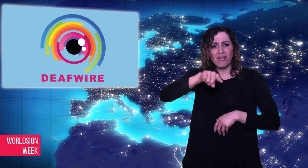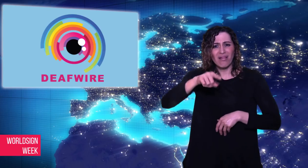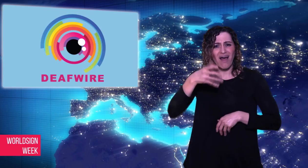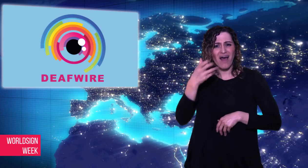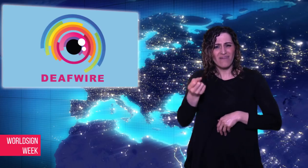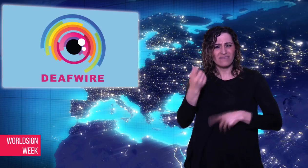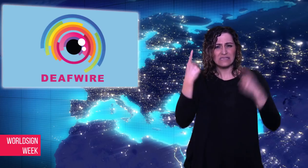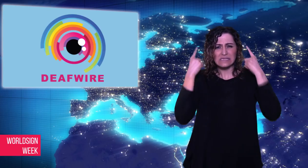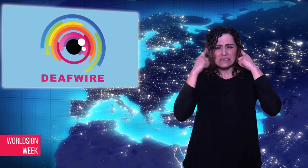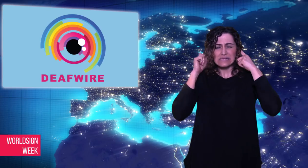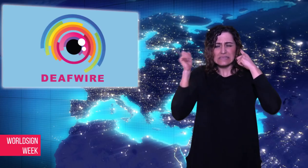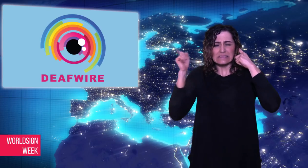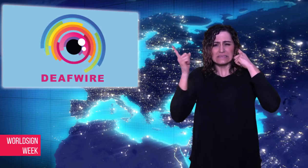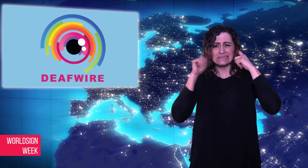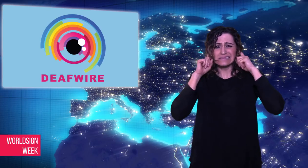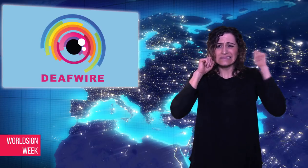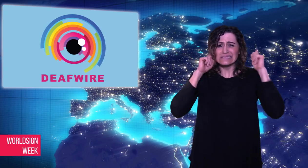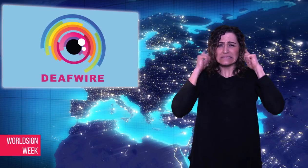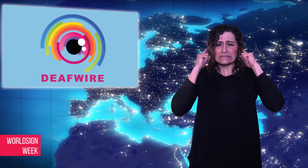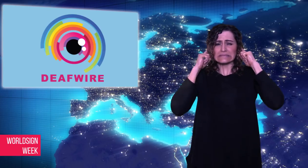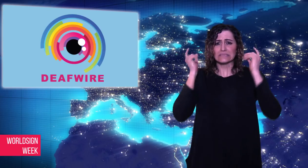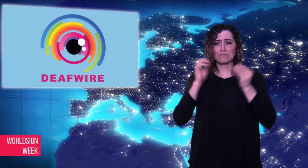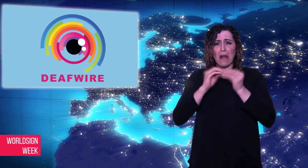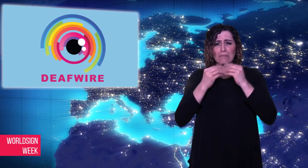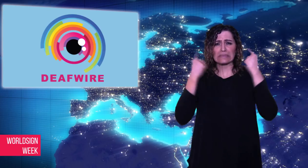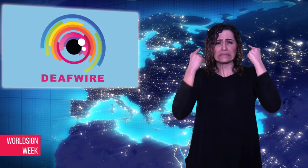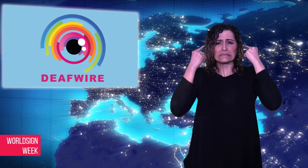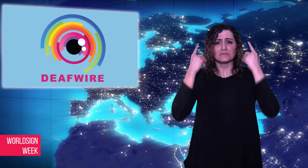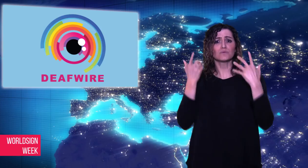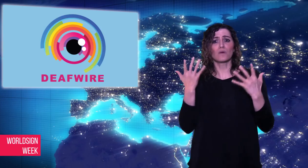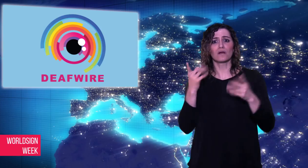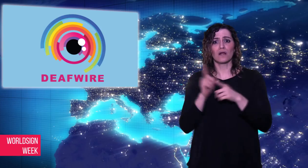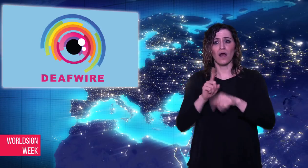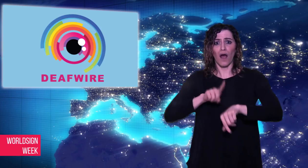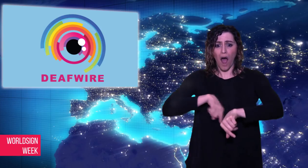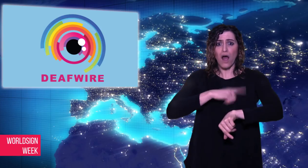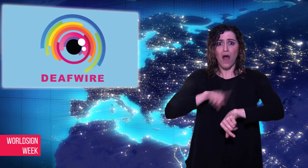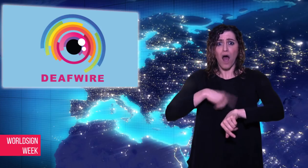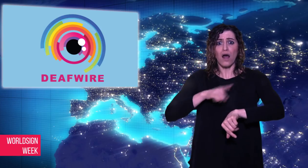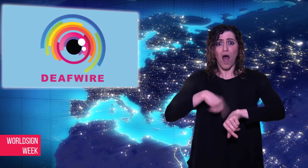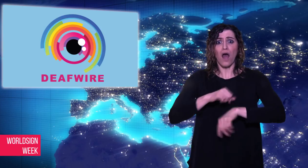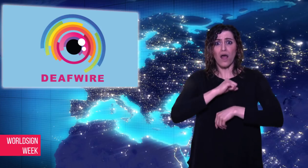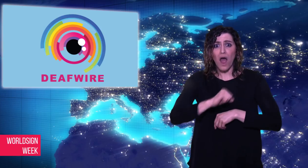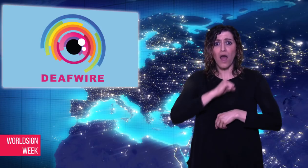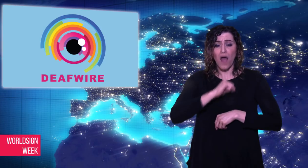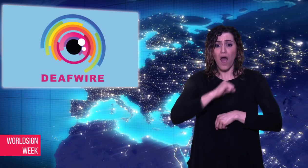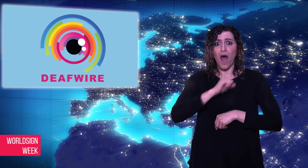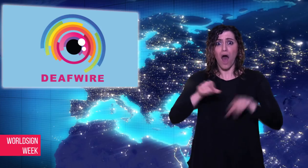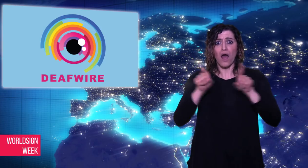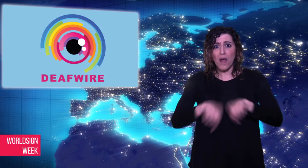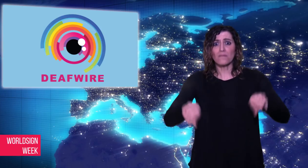sounds like ringing or the sounds some